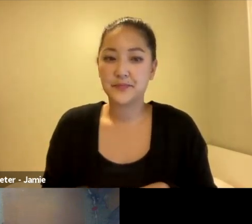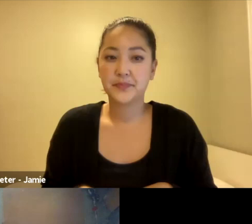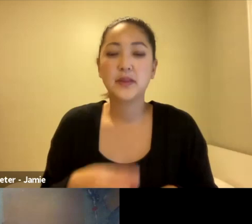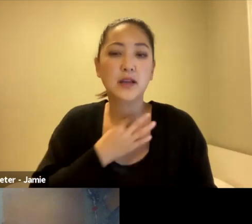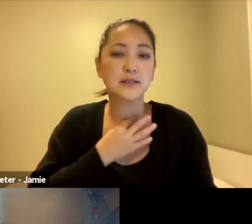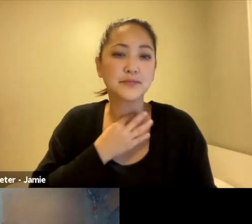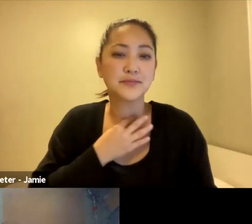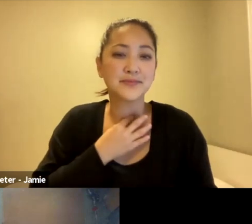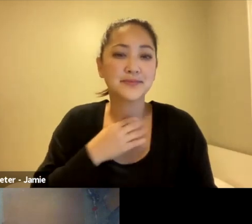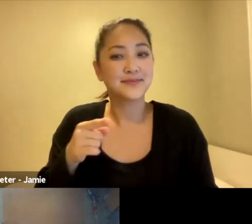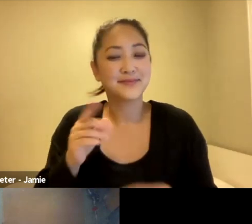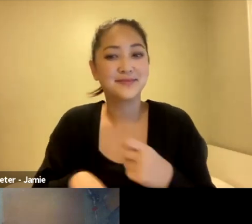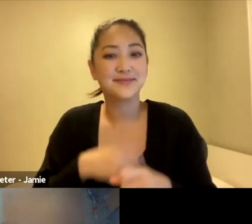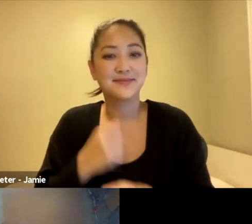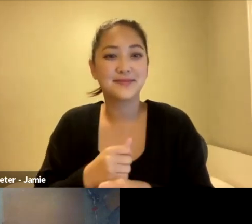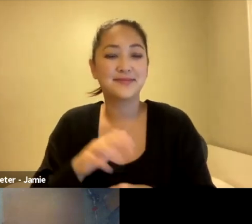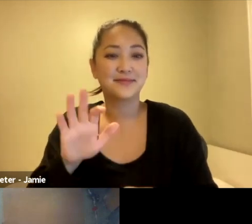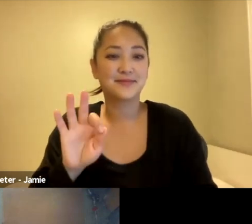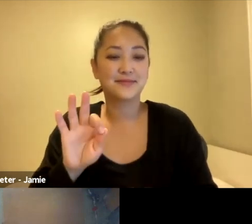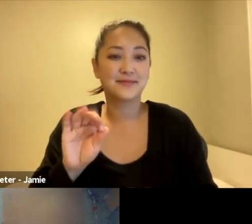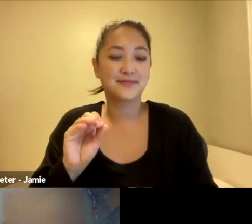this year we're called Fall Camp at the Festival,